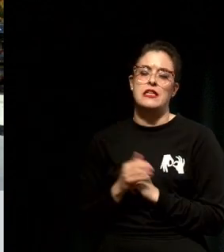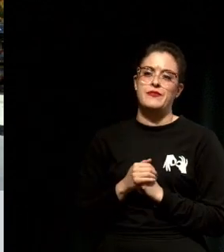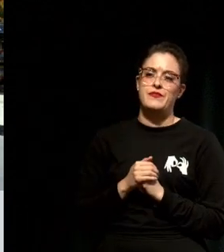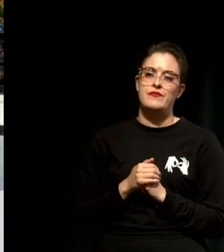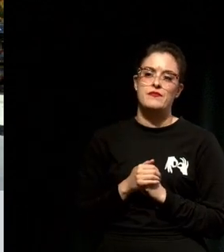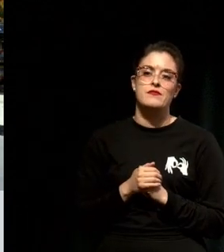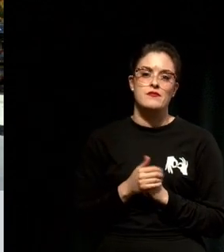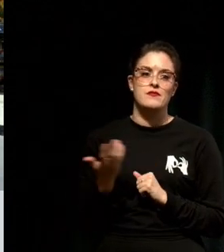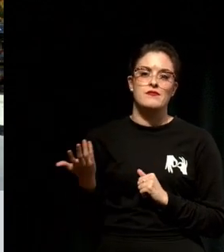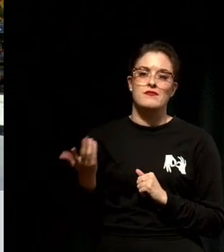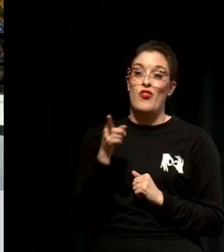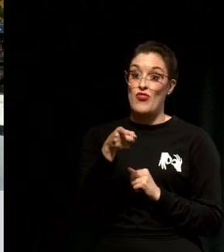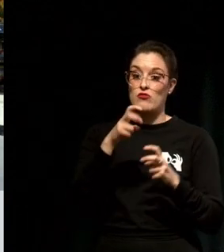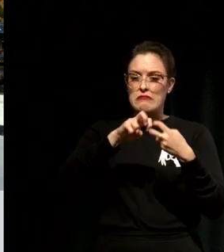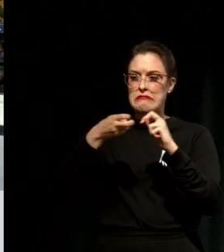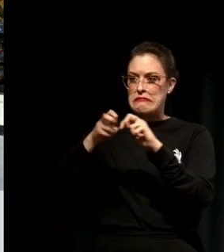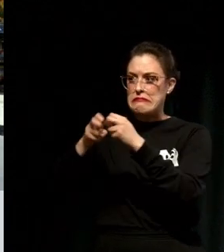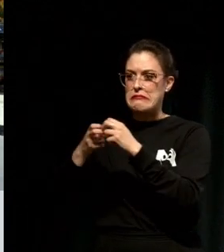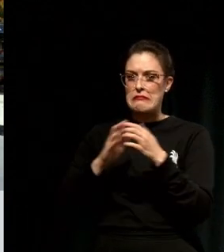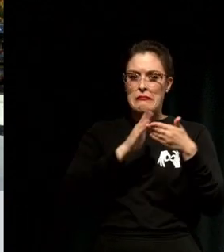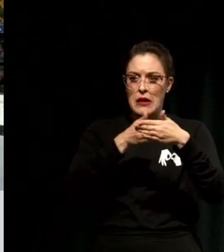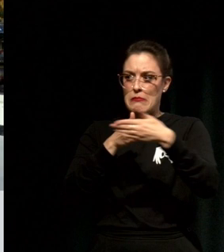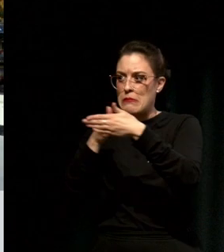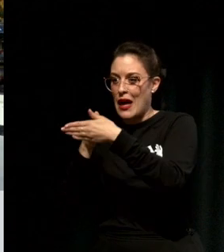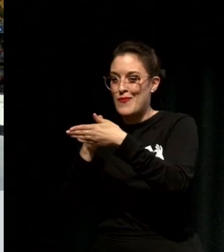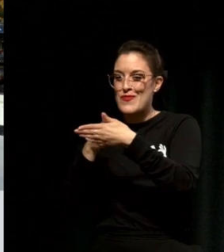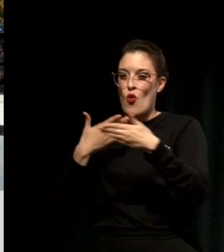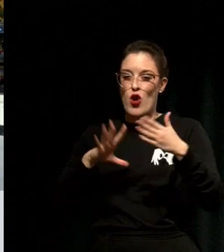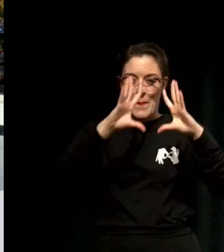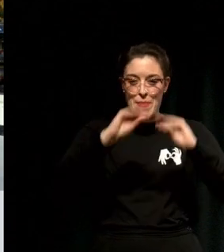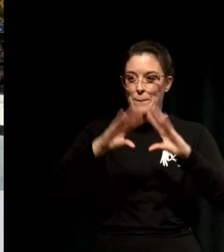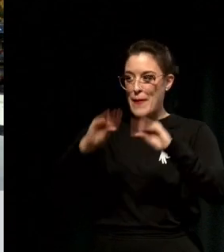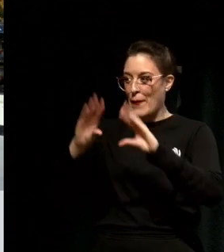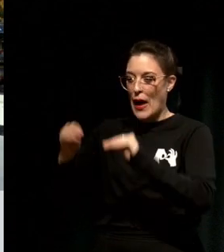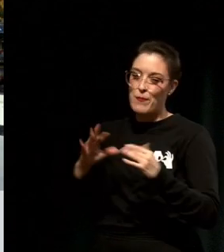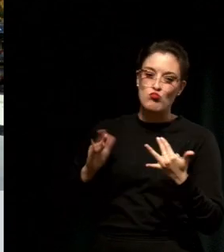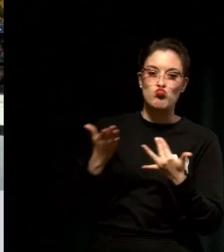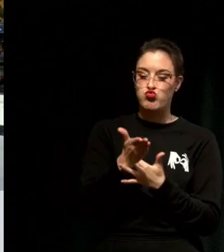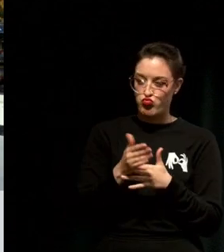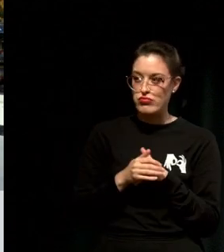Take those problems and make change. That means that you're already on your way to becoming a conscious leader.